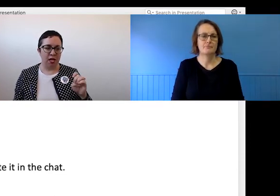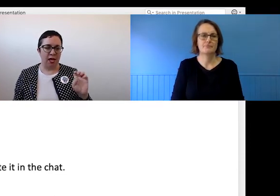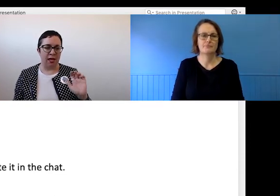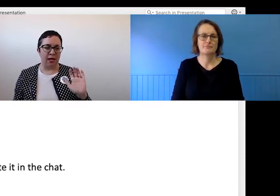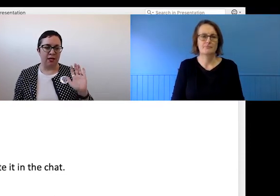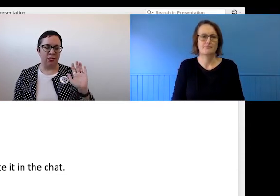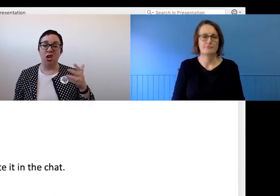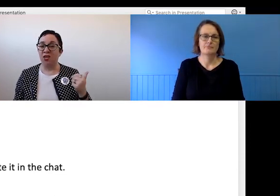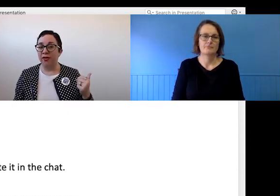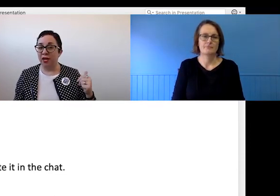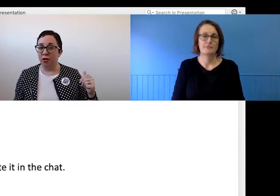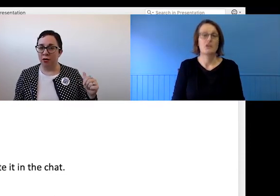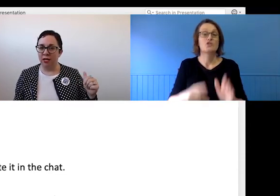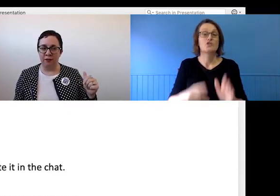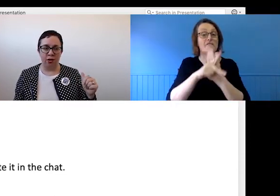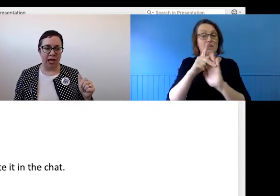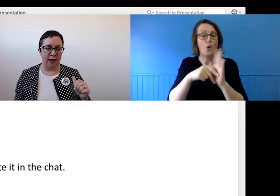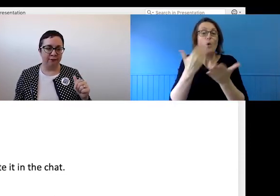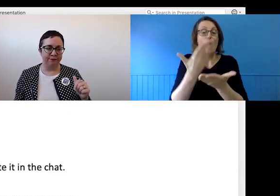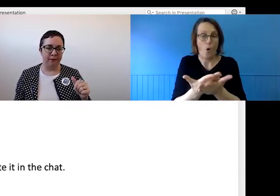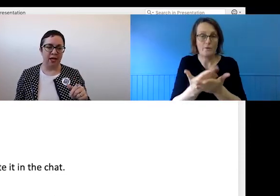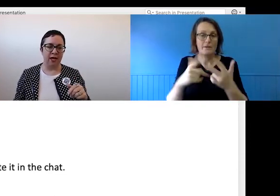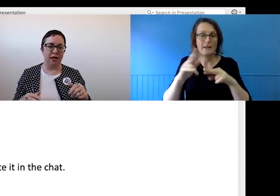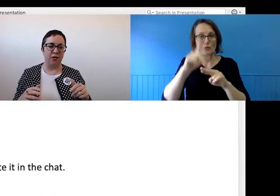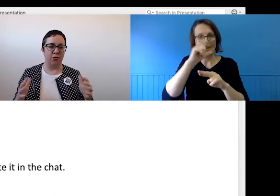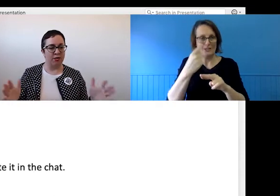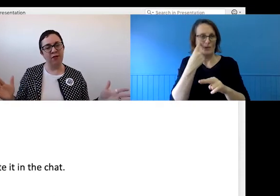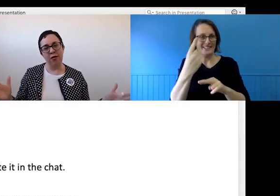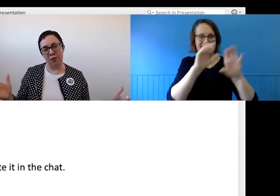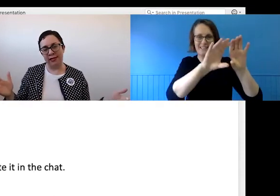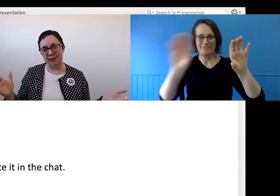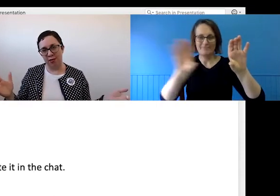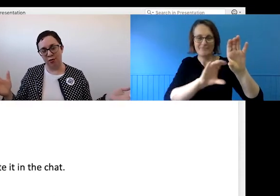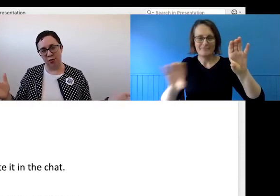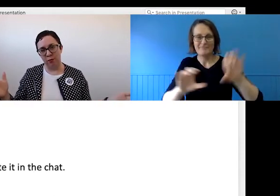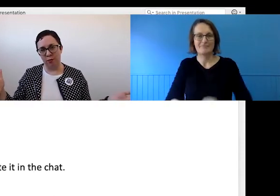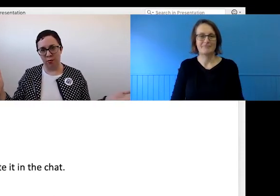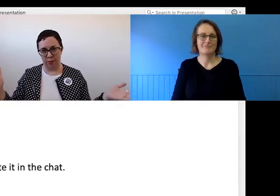Turning the video on if you can. Using video is still super awkward -